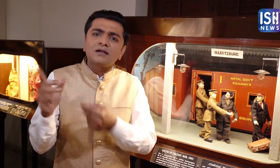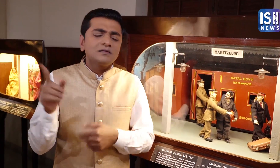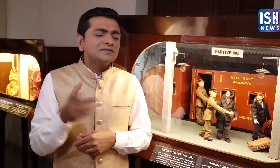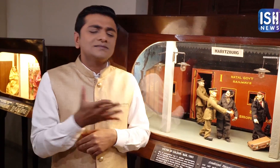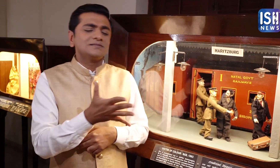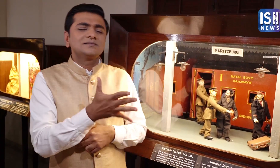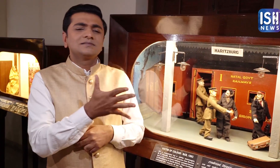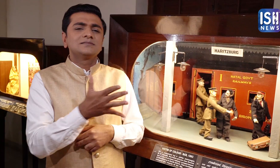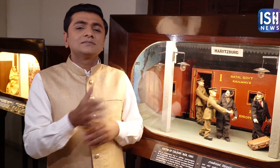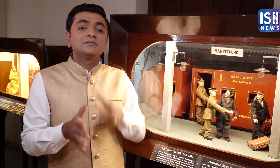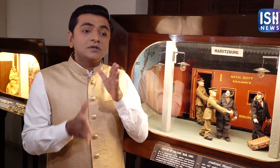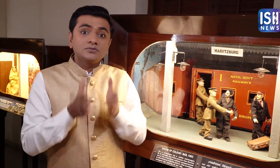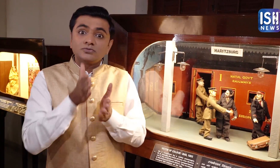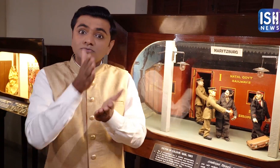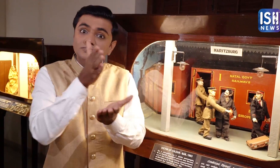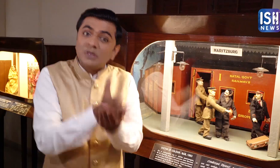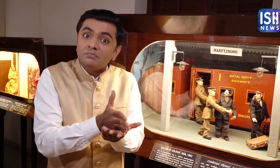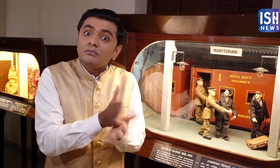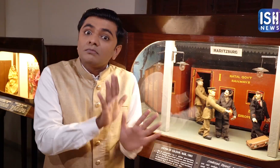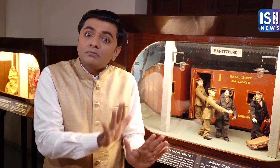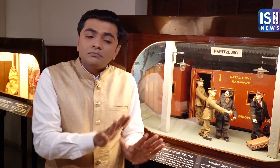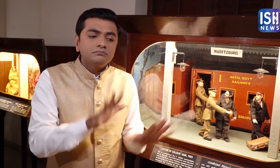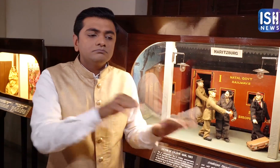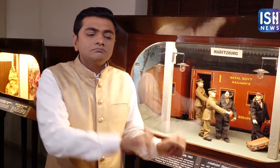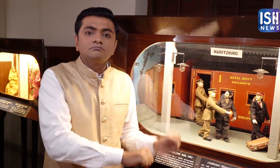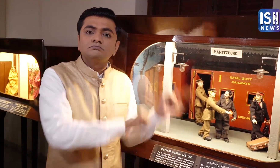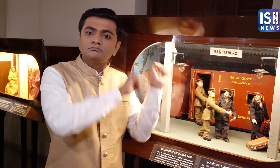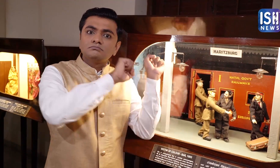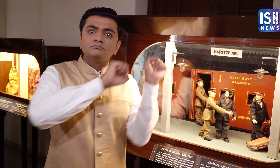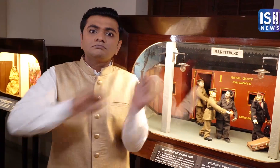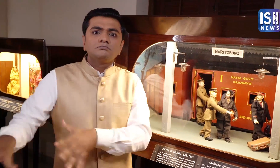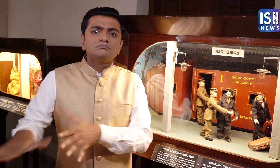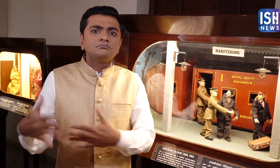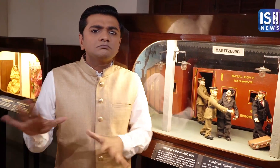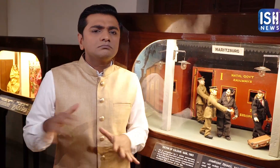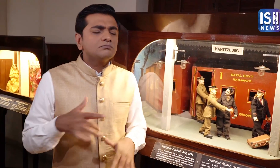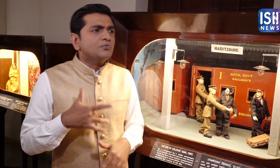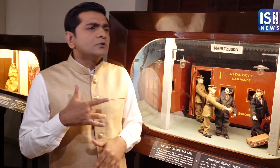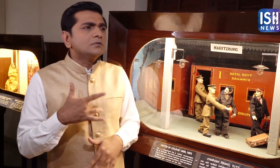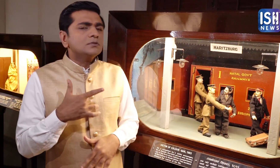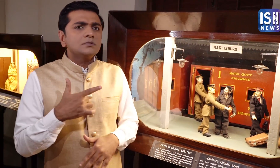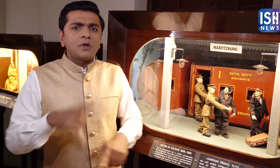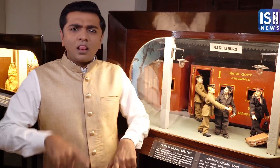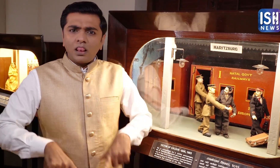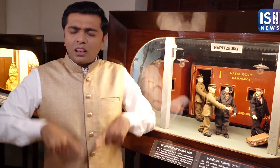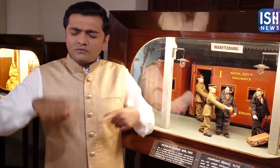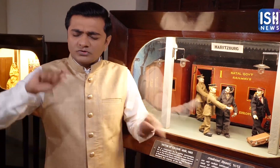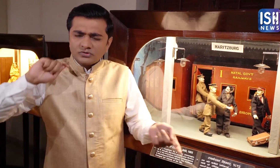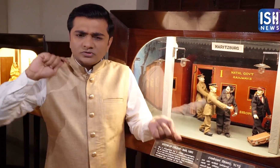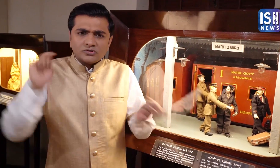However when the train halted, Gandhiji was thrown out. This changed Gandhiji's life forever.